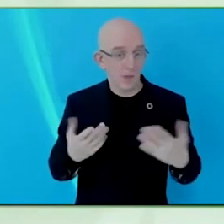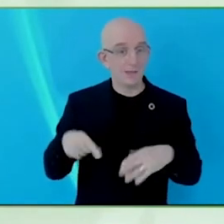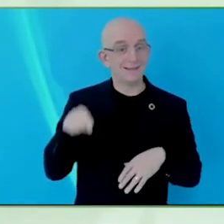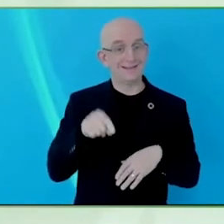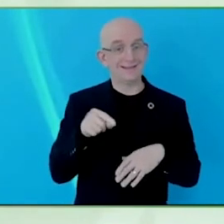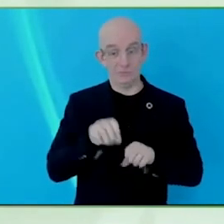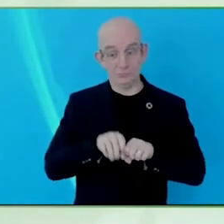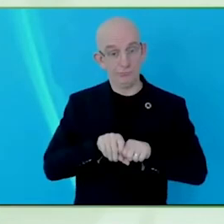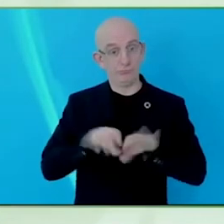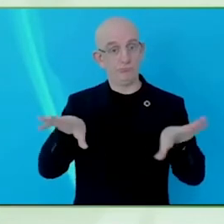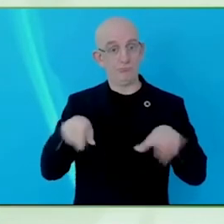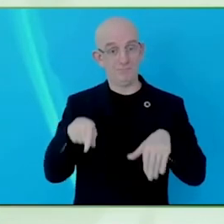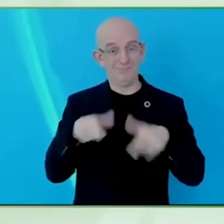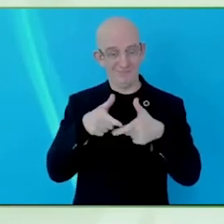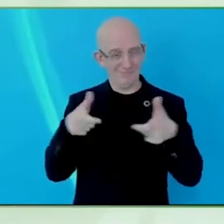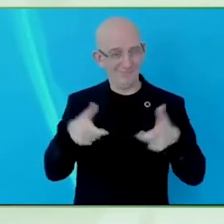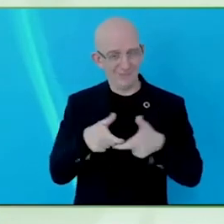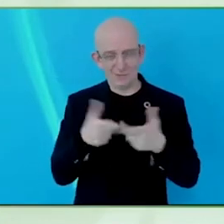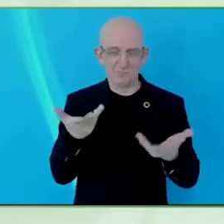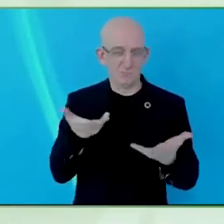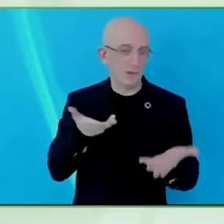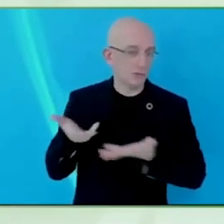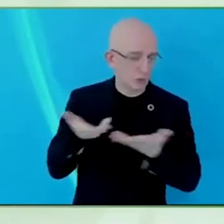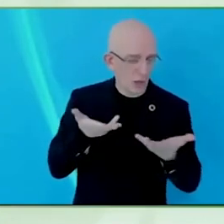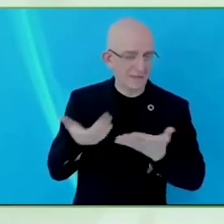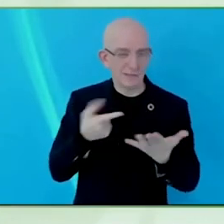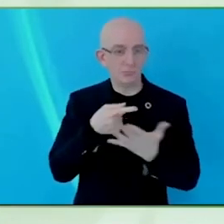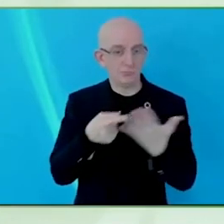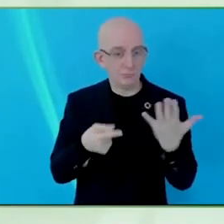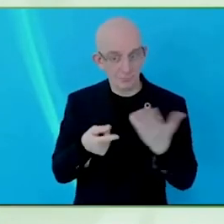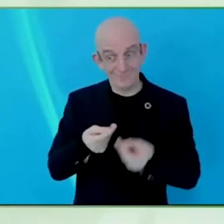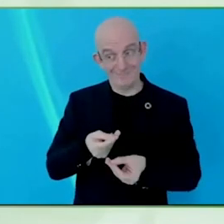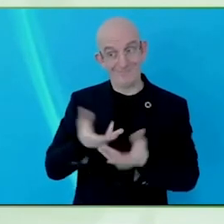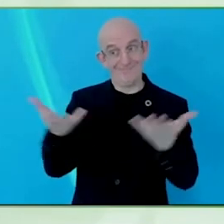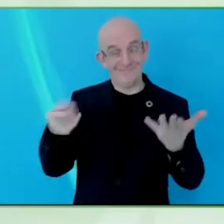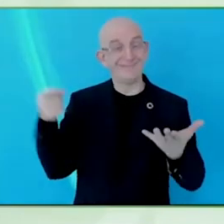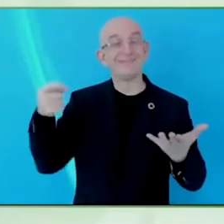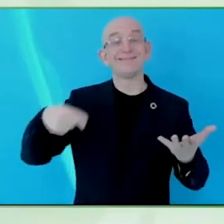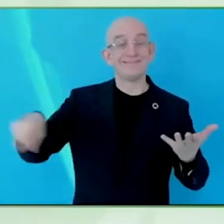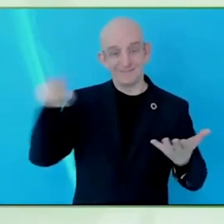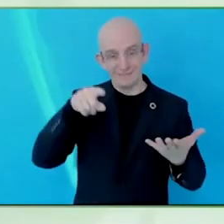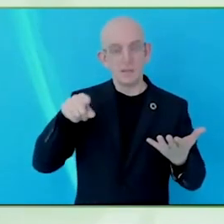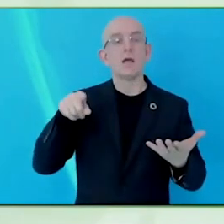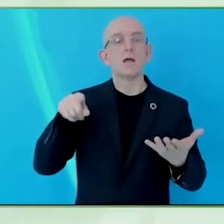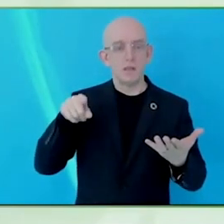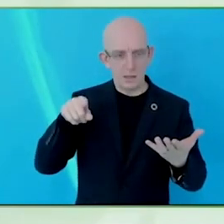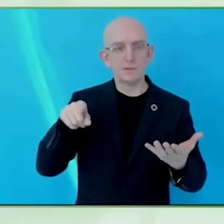act on the feedback and you create something that really helps everyone do what they need when they are where they are.